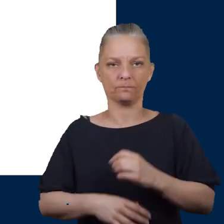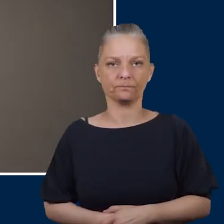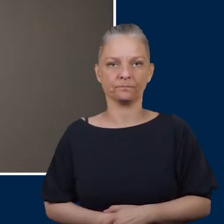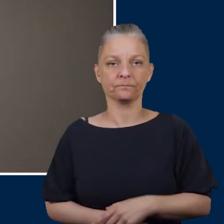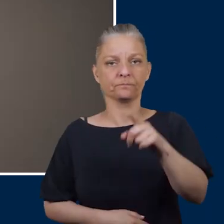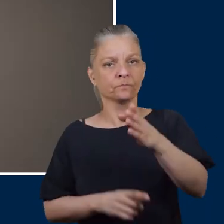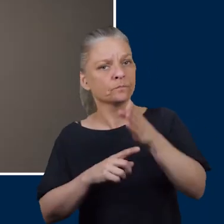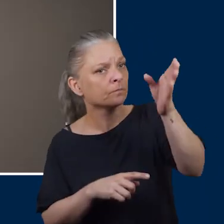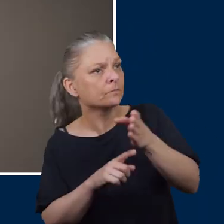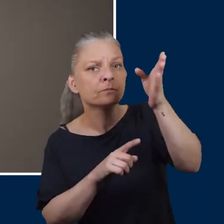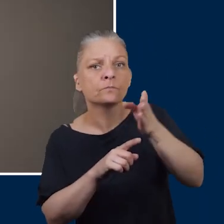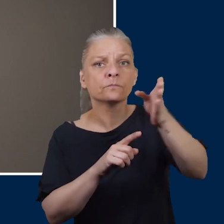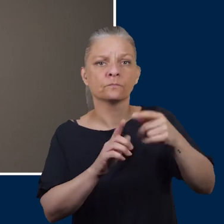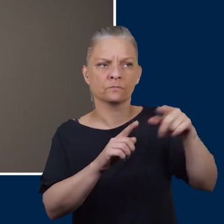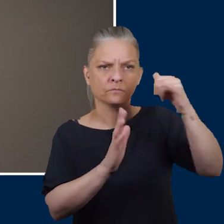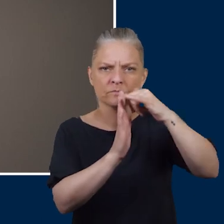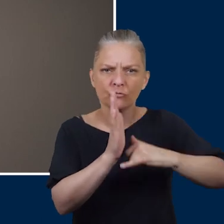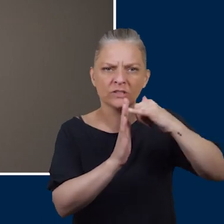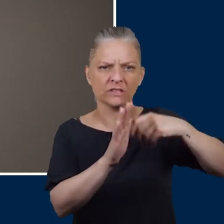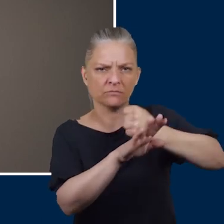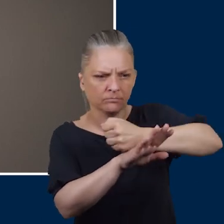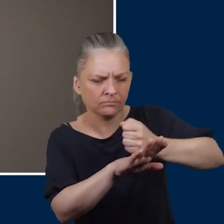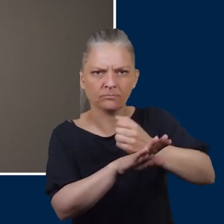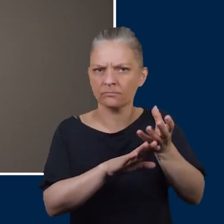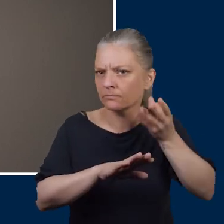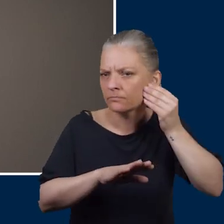When you attend your foot screening they will check your pulses, the colour